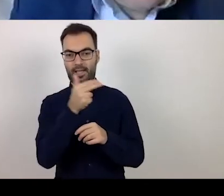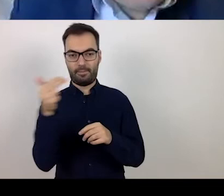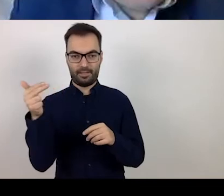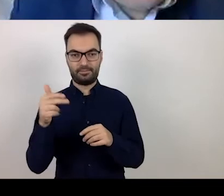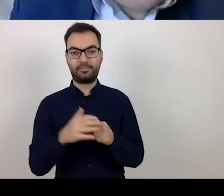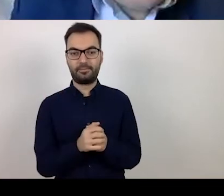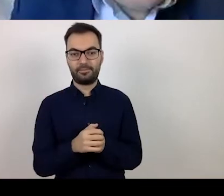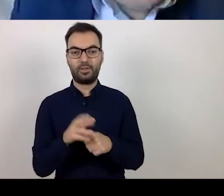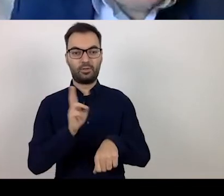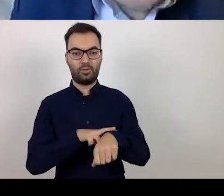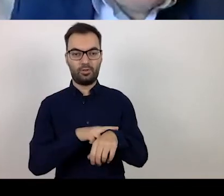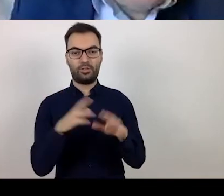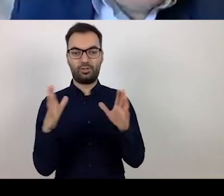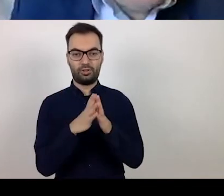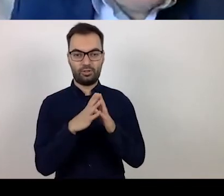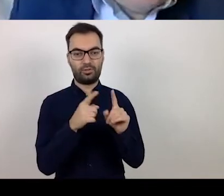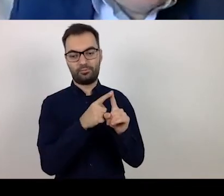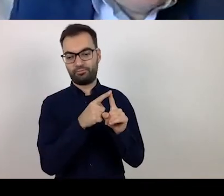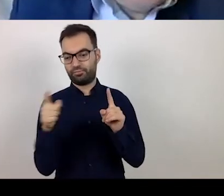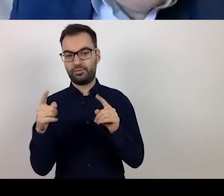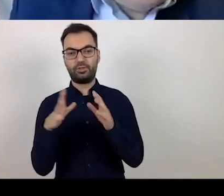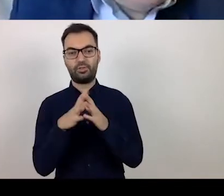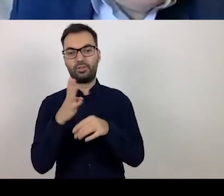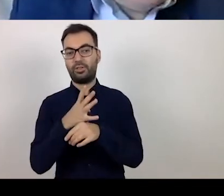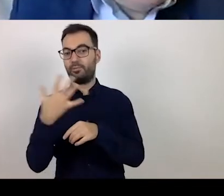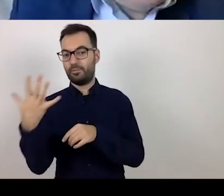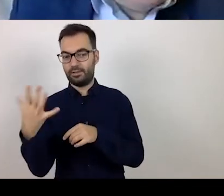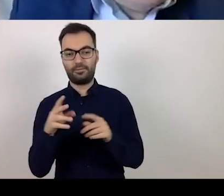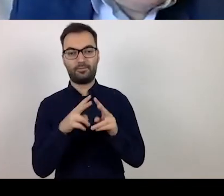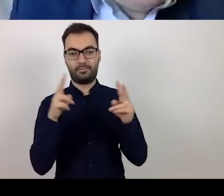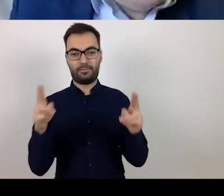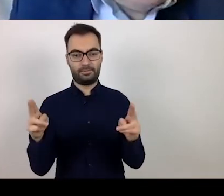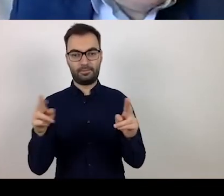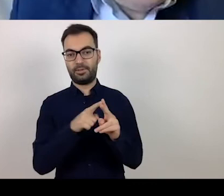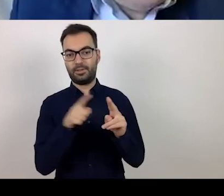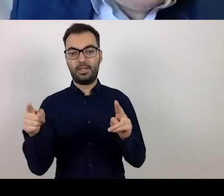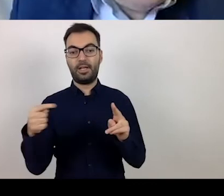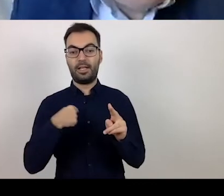from 10.00 to 10.45, where I will discuss